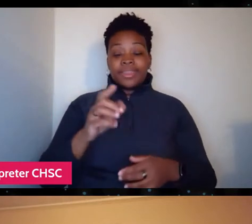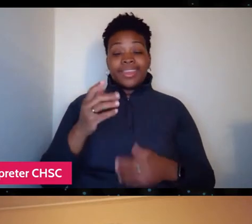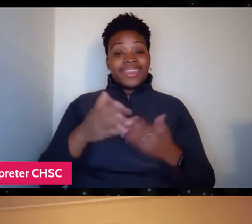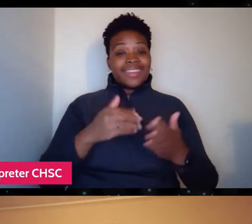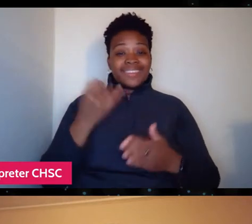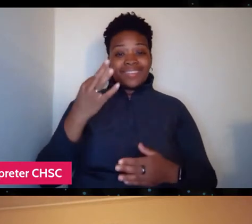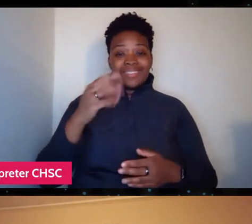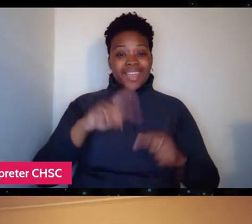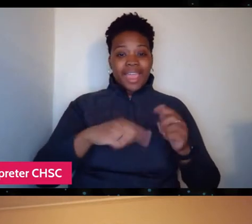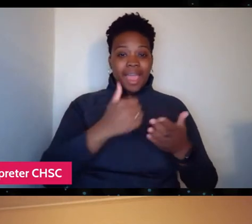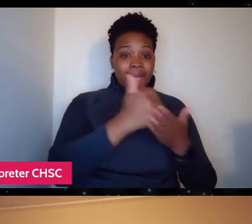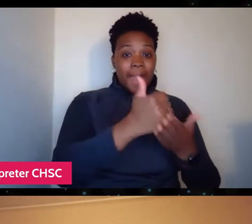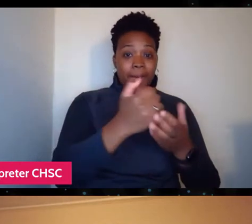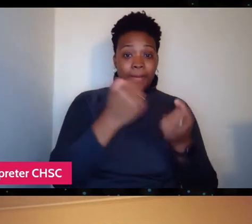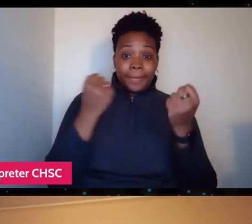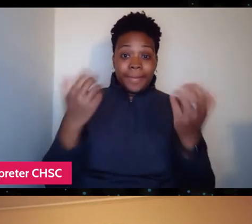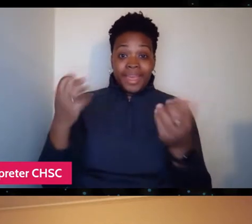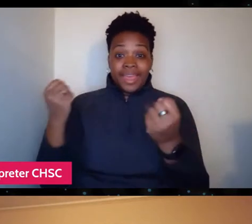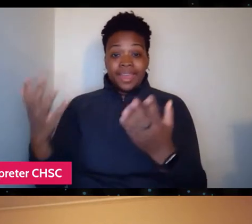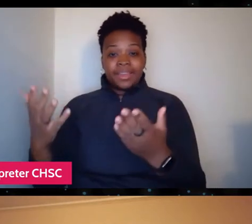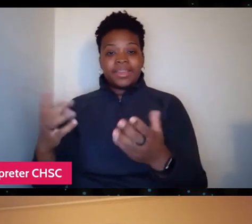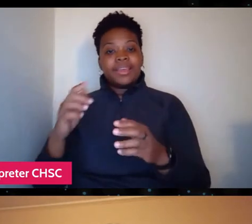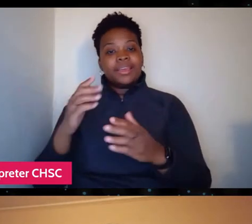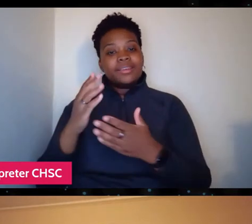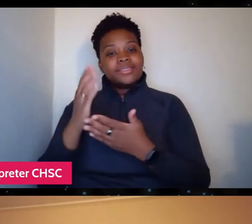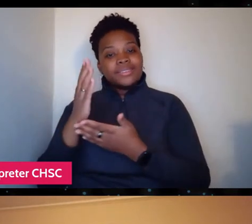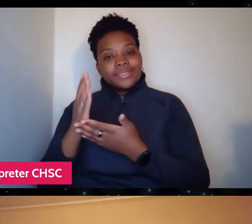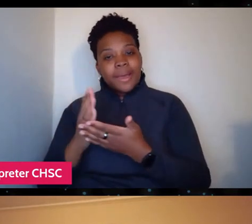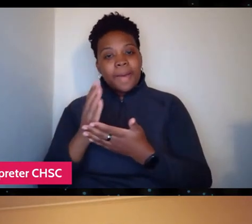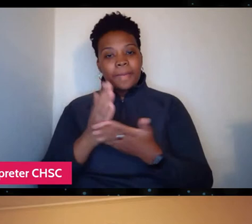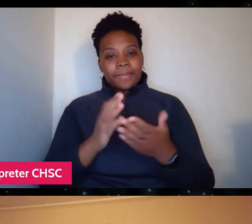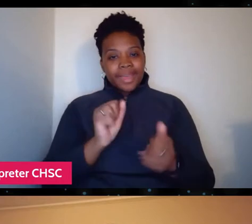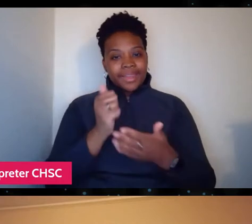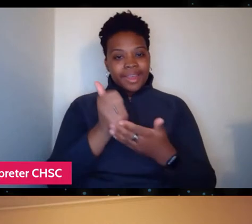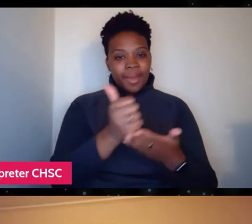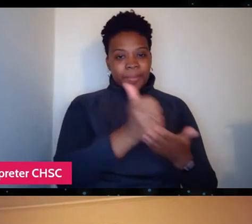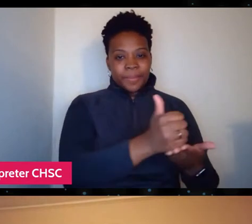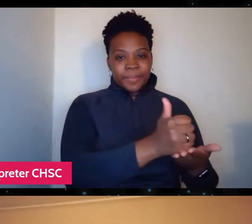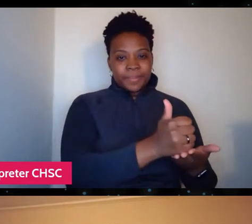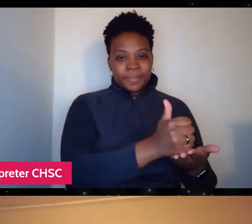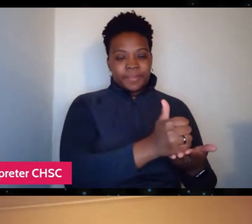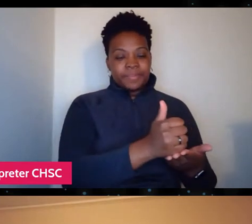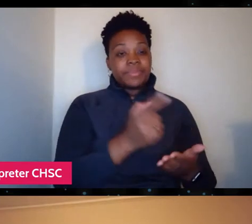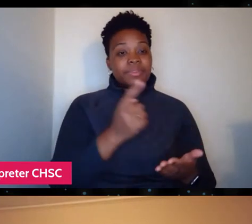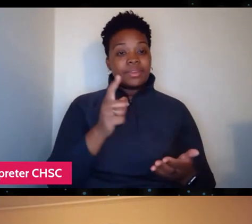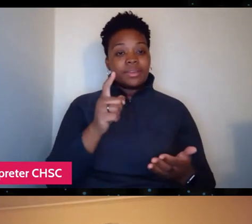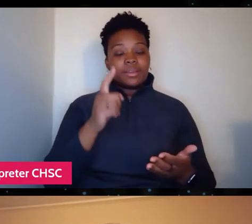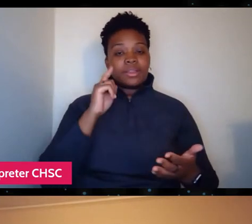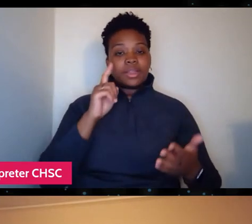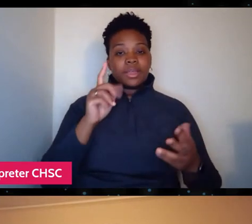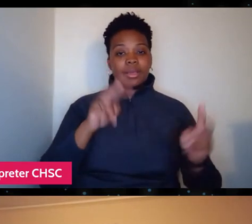they can still help some. And the things that they've observed is that the need is increasing around the country.